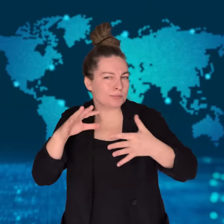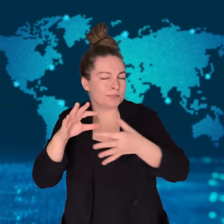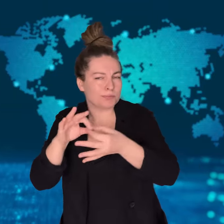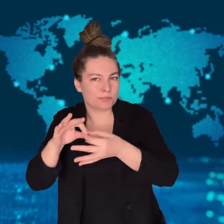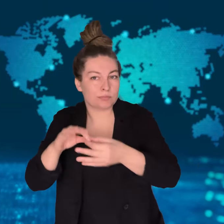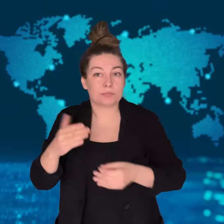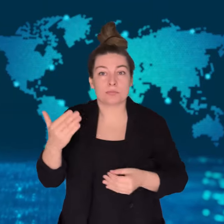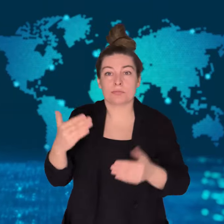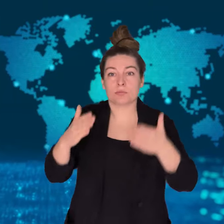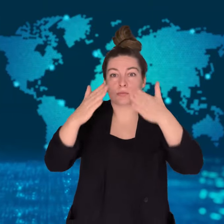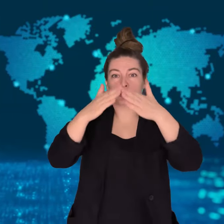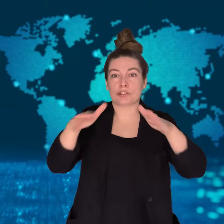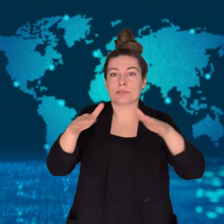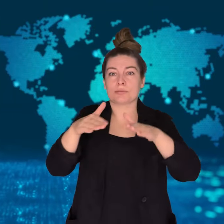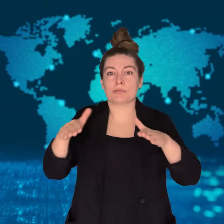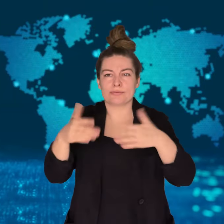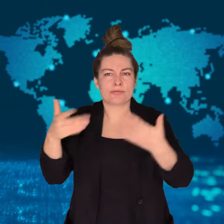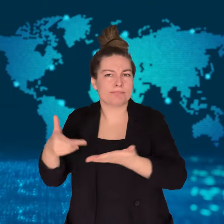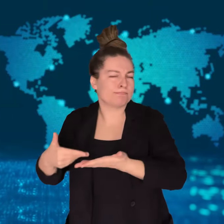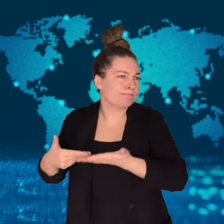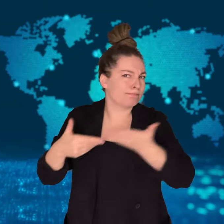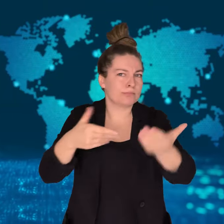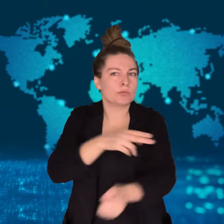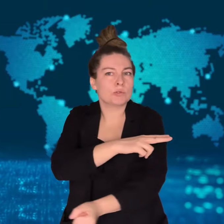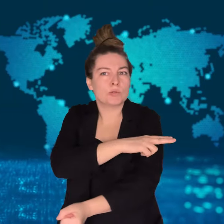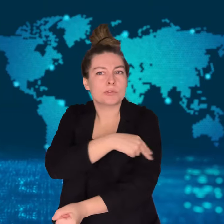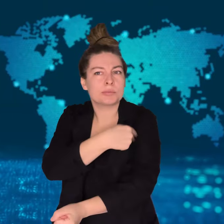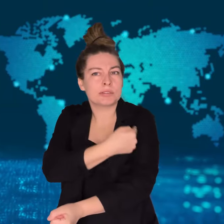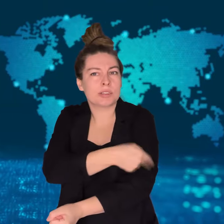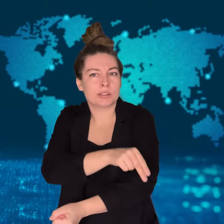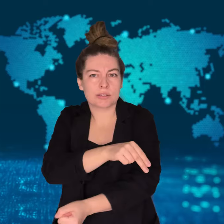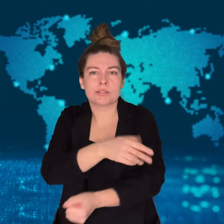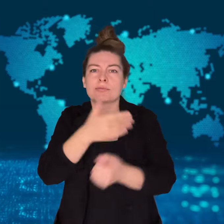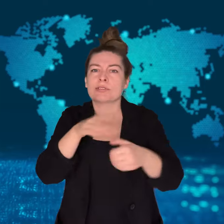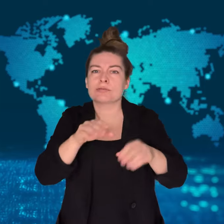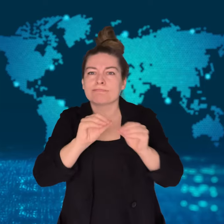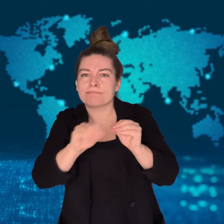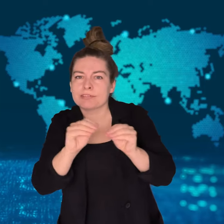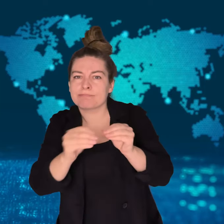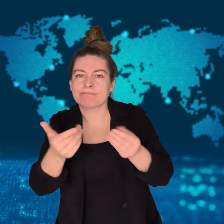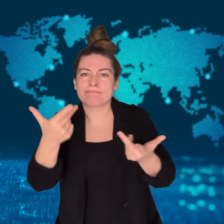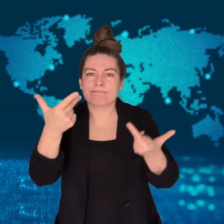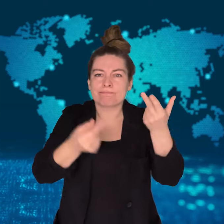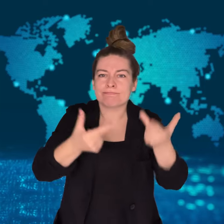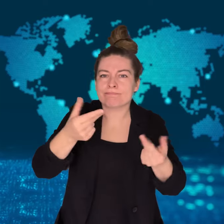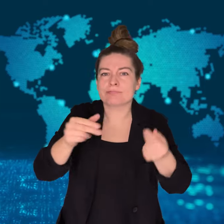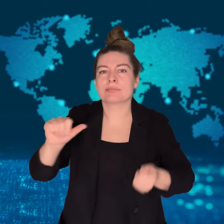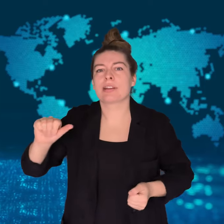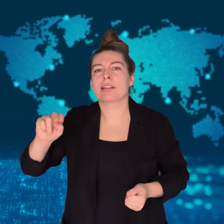He was admitted to the hospital in December to